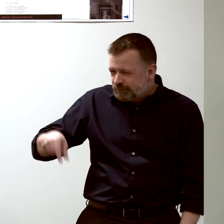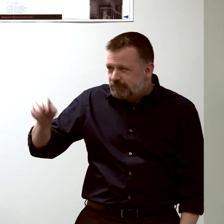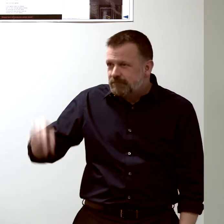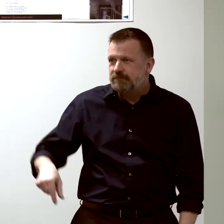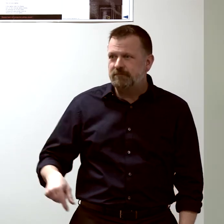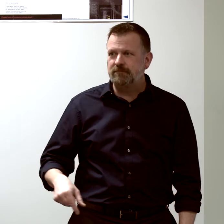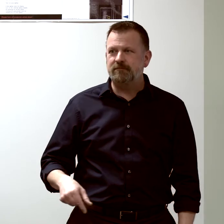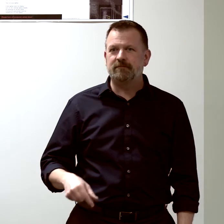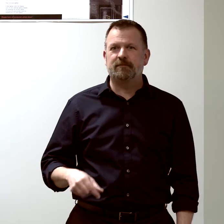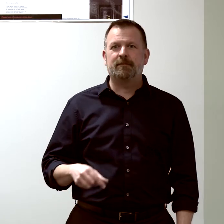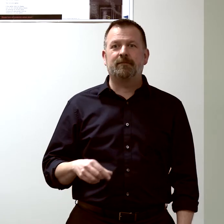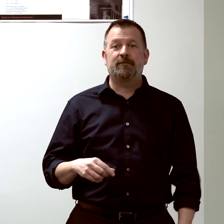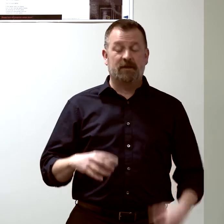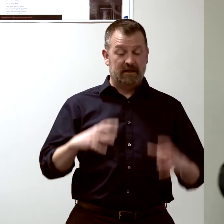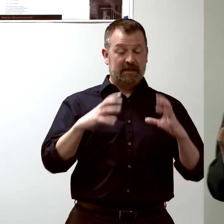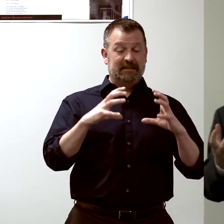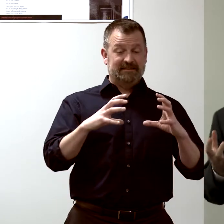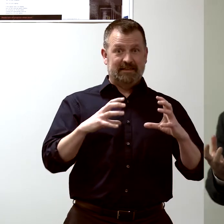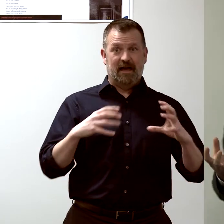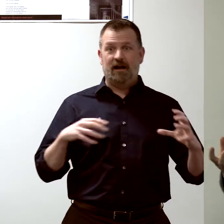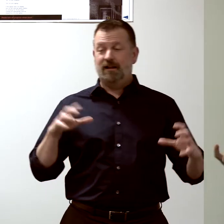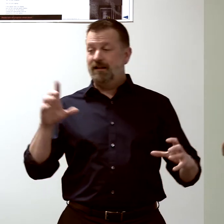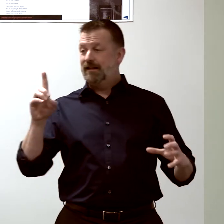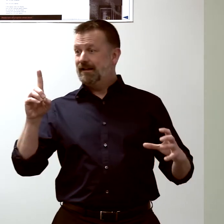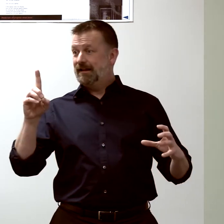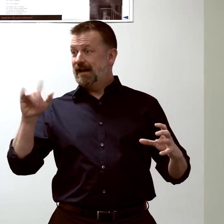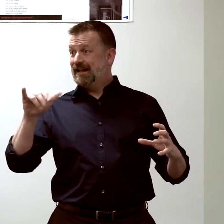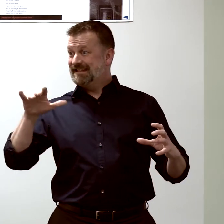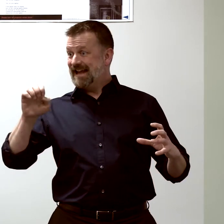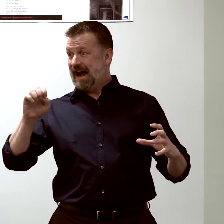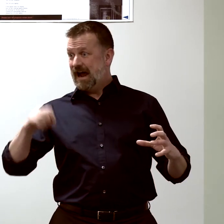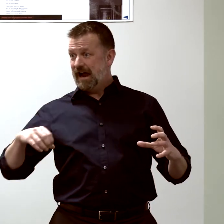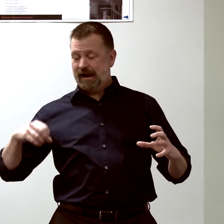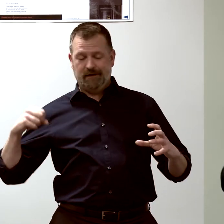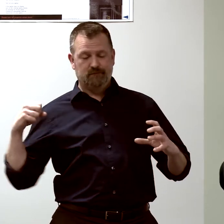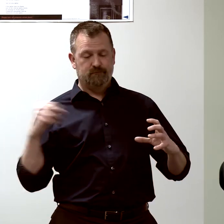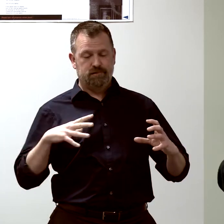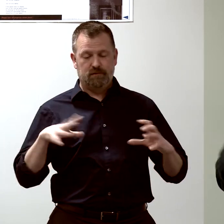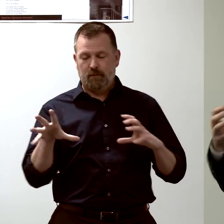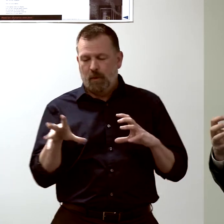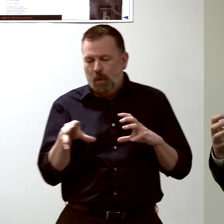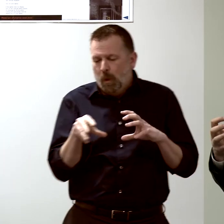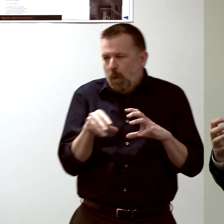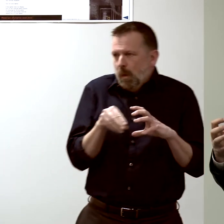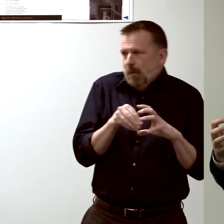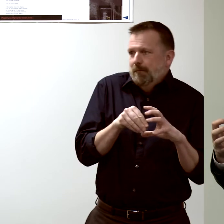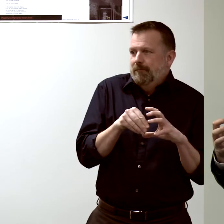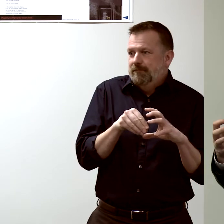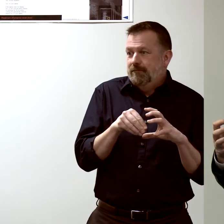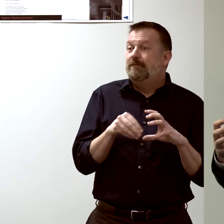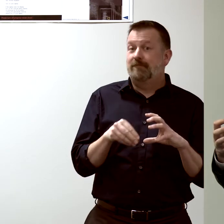It's a dye that's taken up by the cells, and every time a cell divides in two,